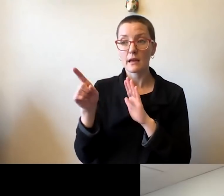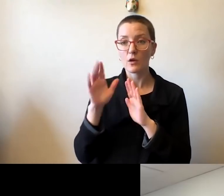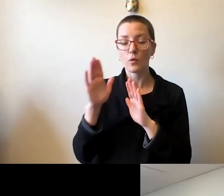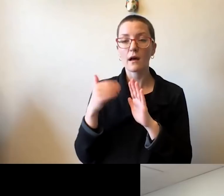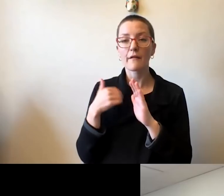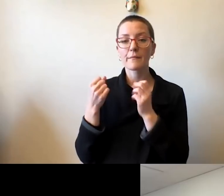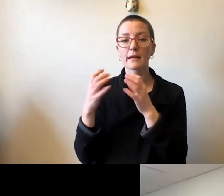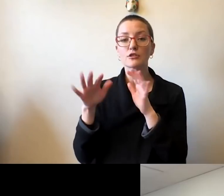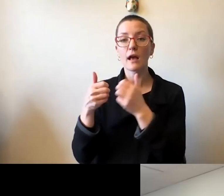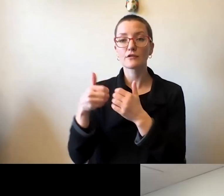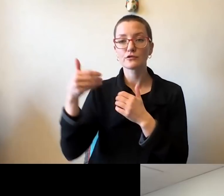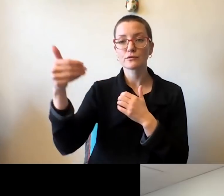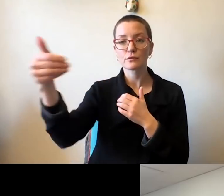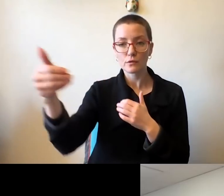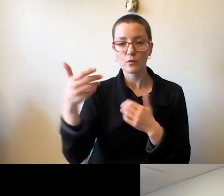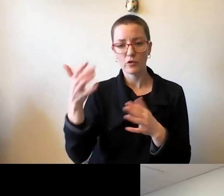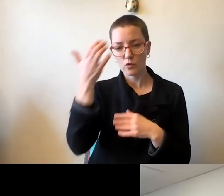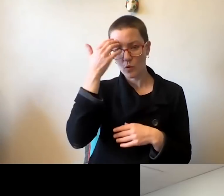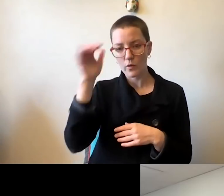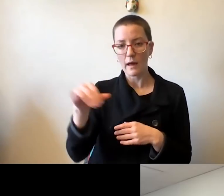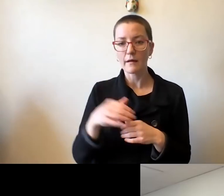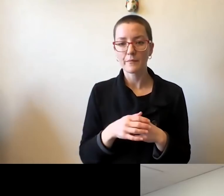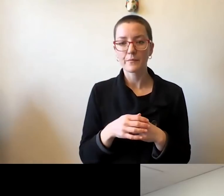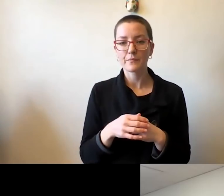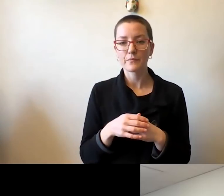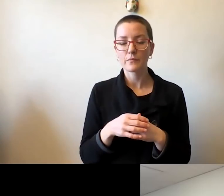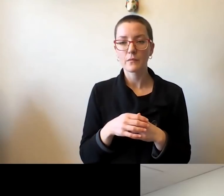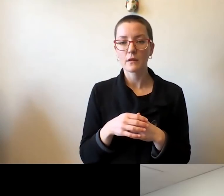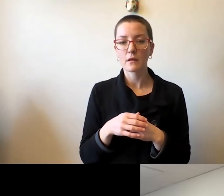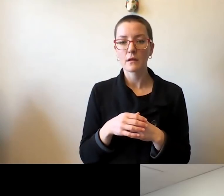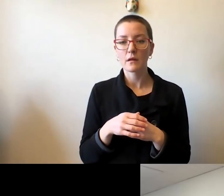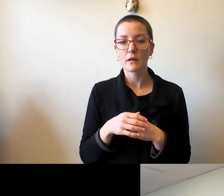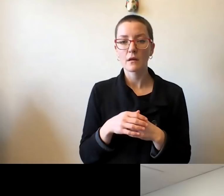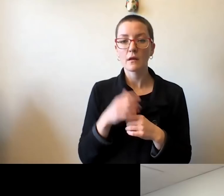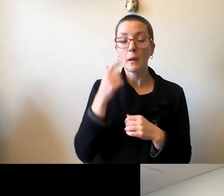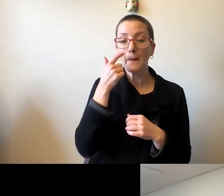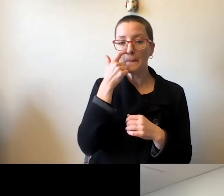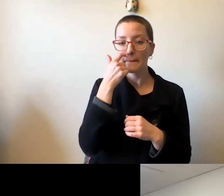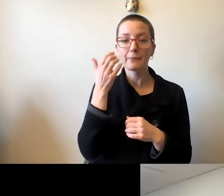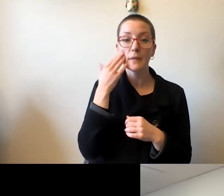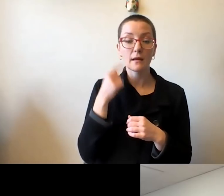And thanks to the very careful planning with the experience